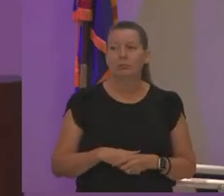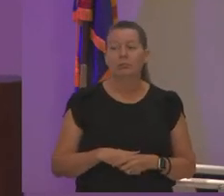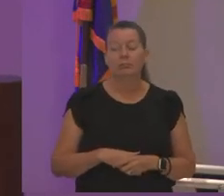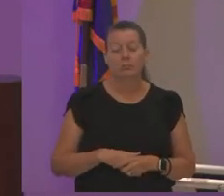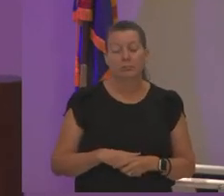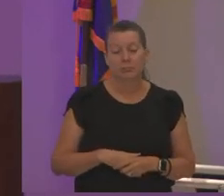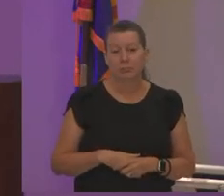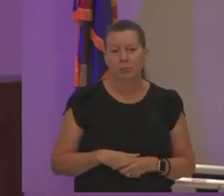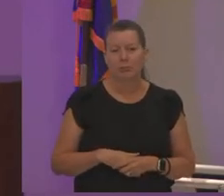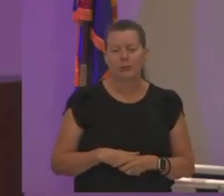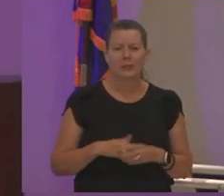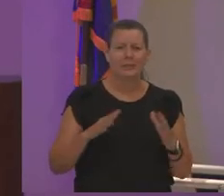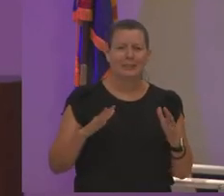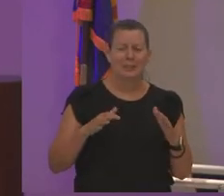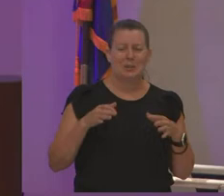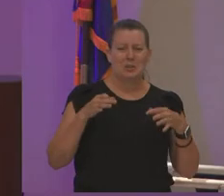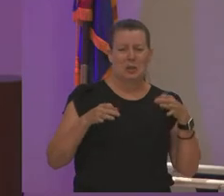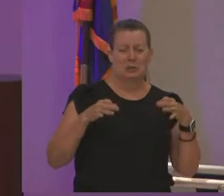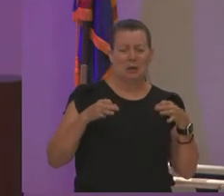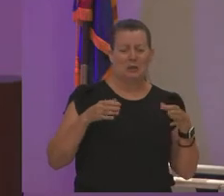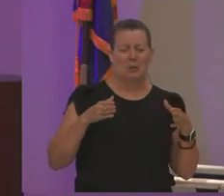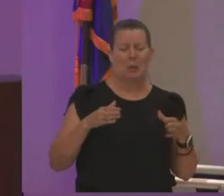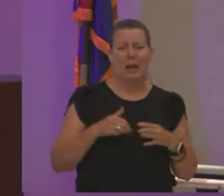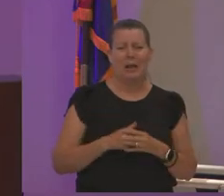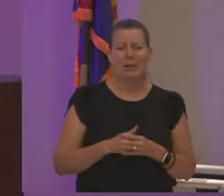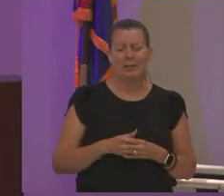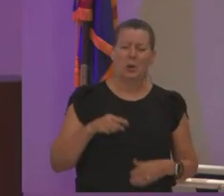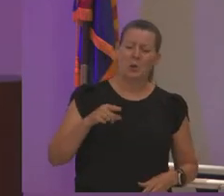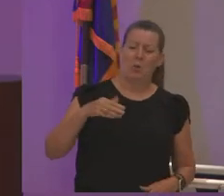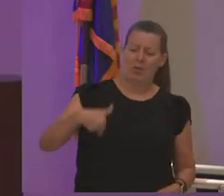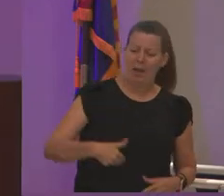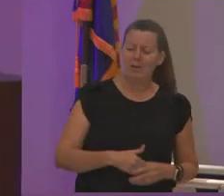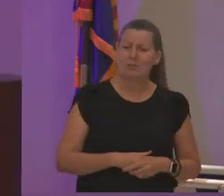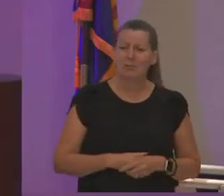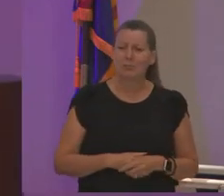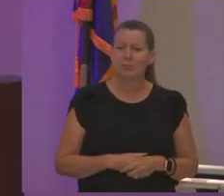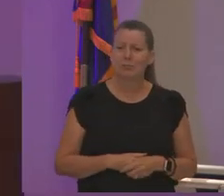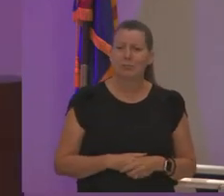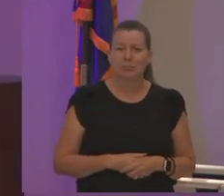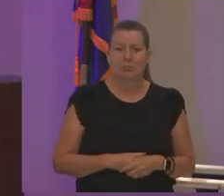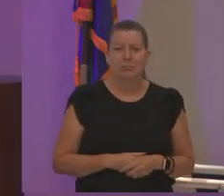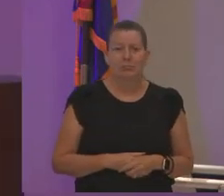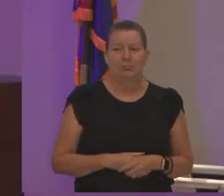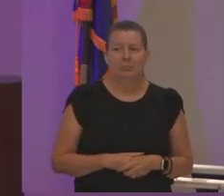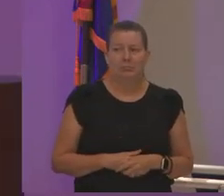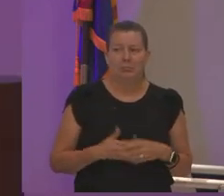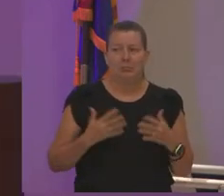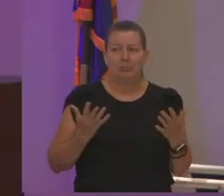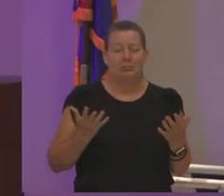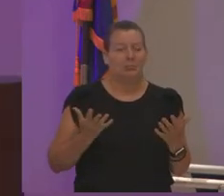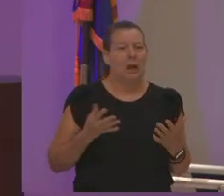in a very judgmental way you're late and i'ma tell you i did not like how that landed